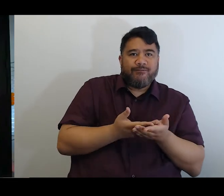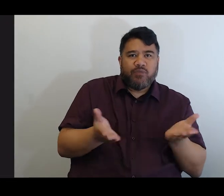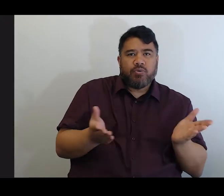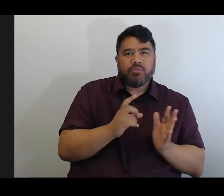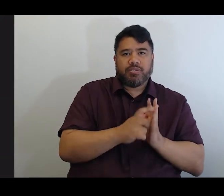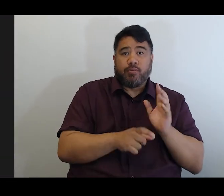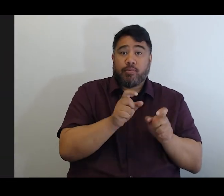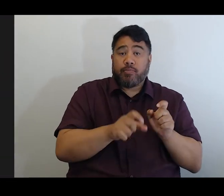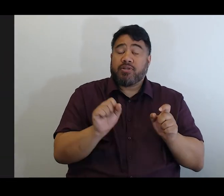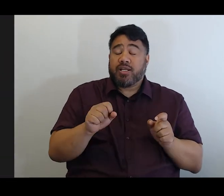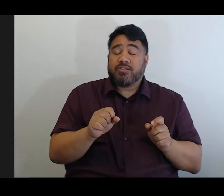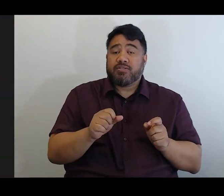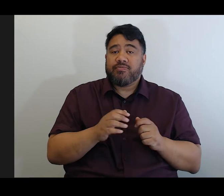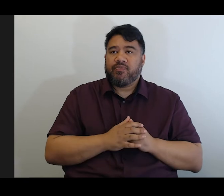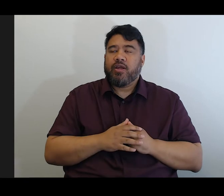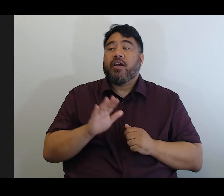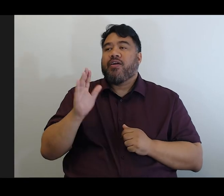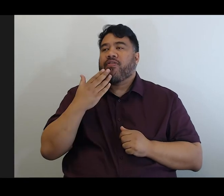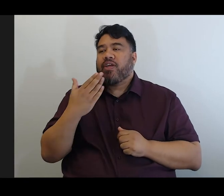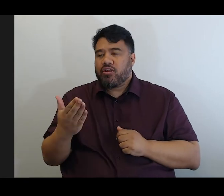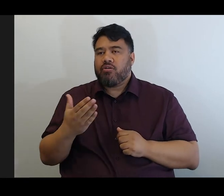Thank you. I'm sure there's many more questions so I'll leave it there. Thank you, though.